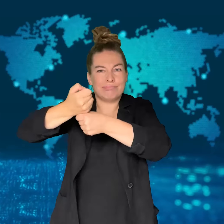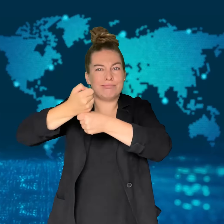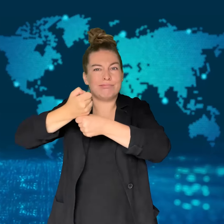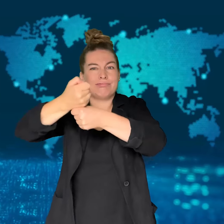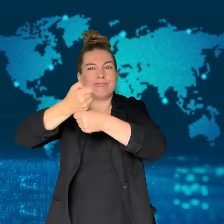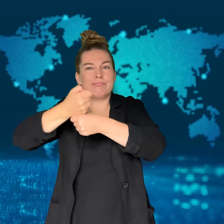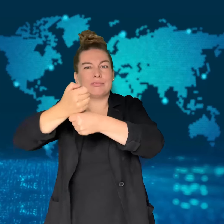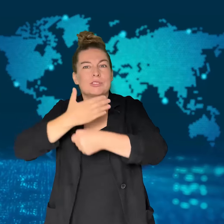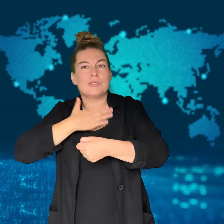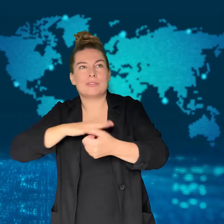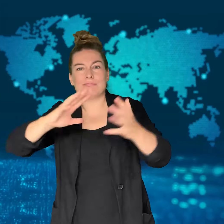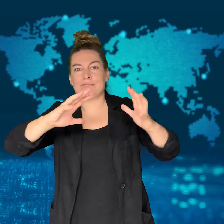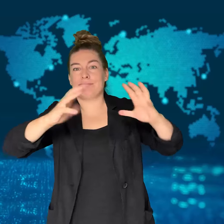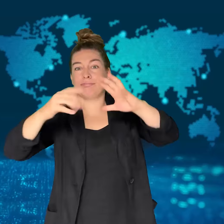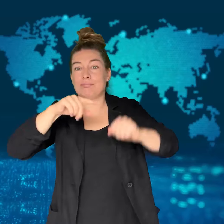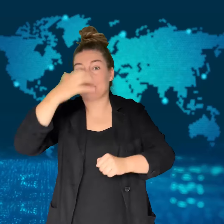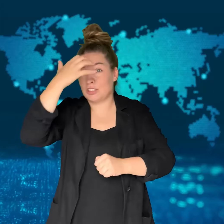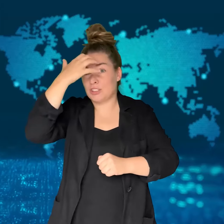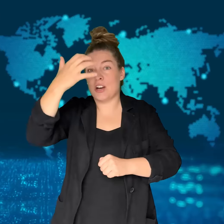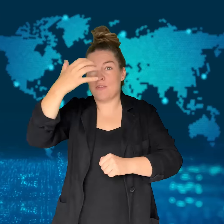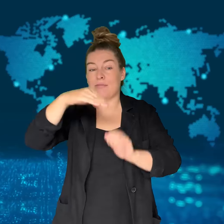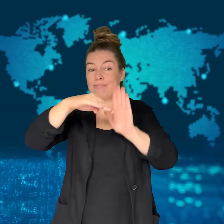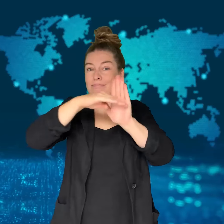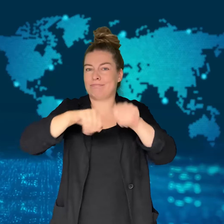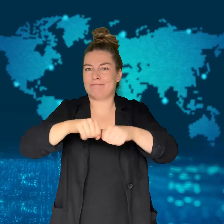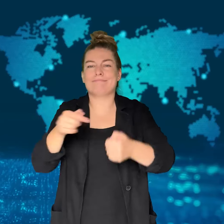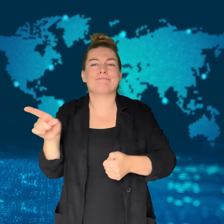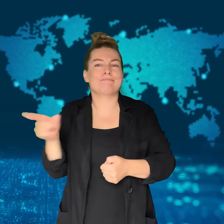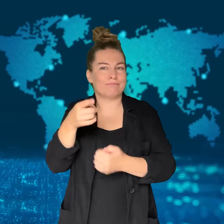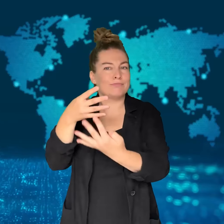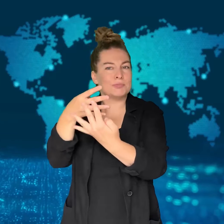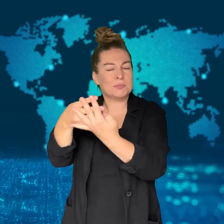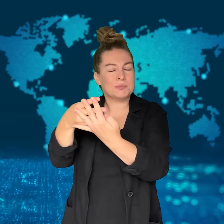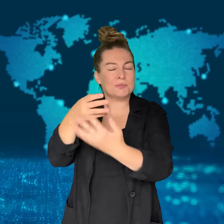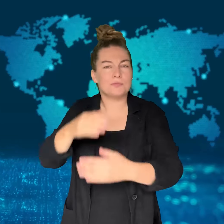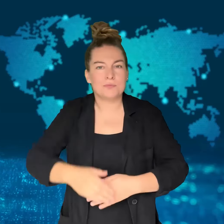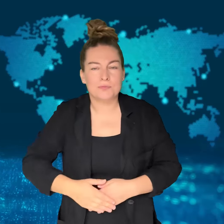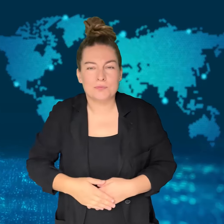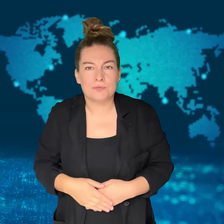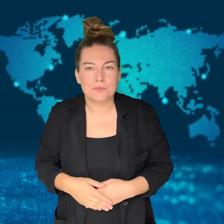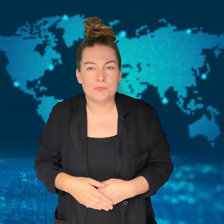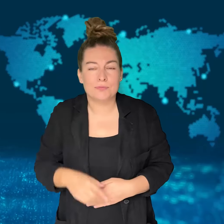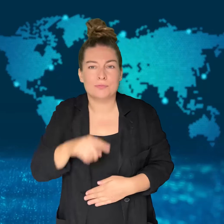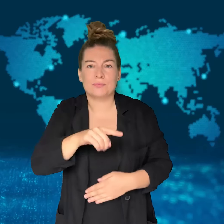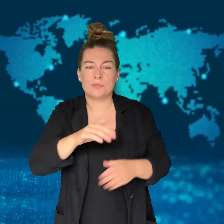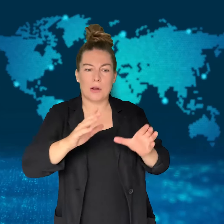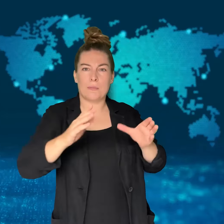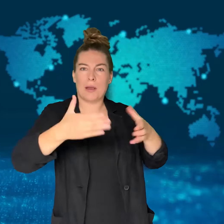organized anti-government protests.